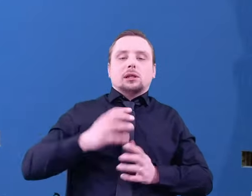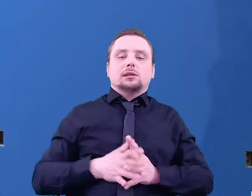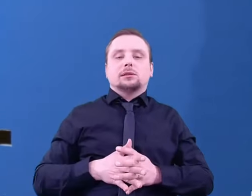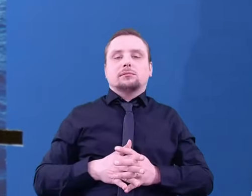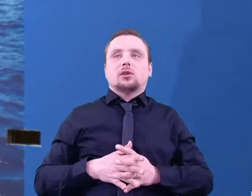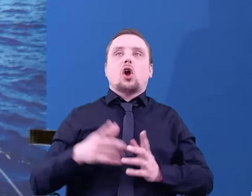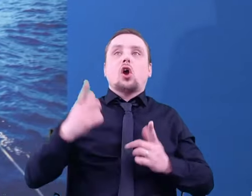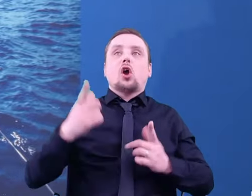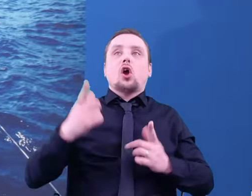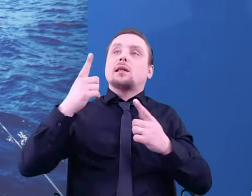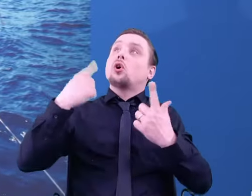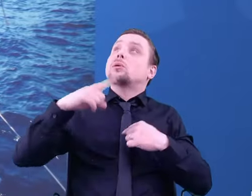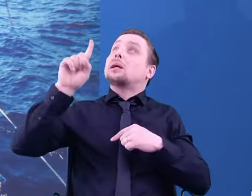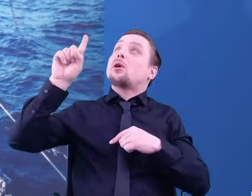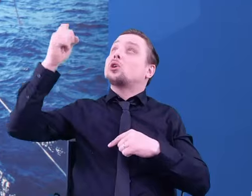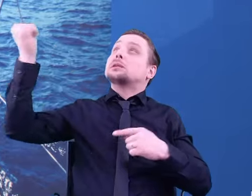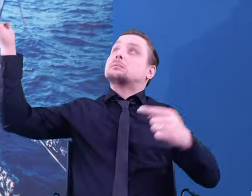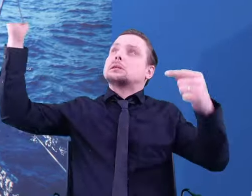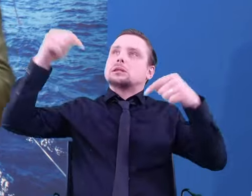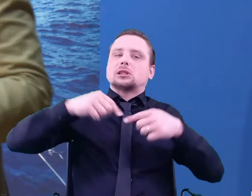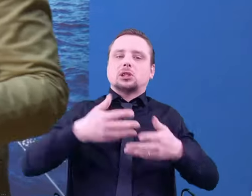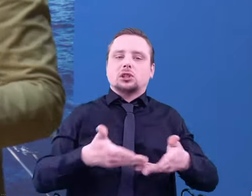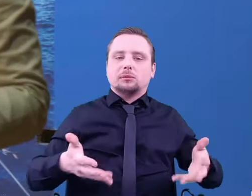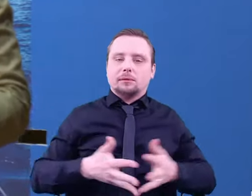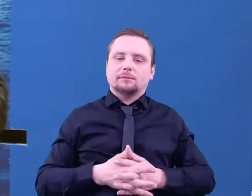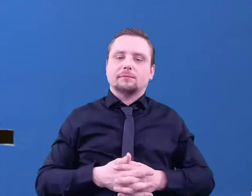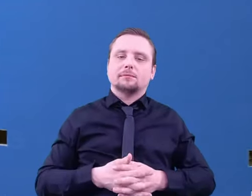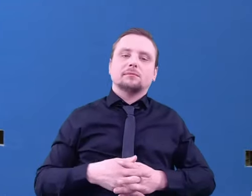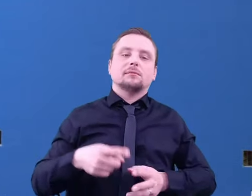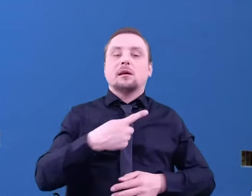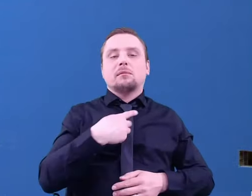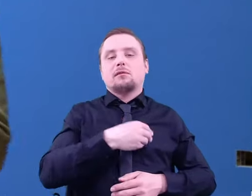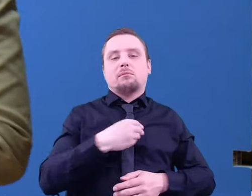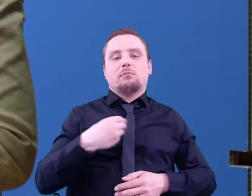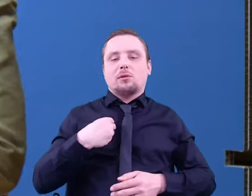The issue here is that we are in Poland, not the US, so this probability is decreasing.